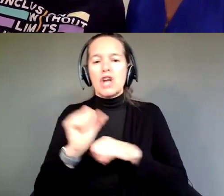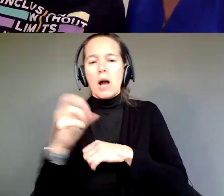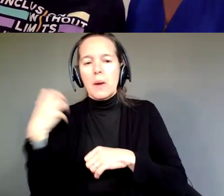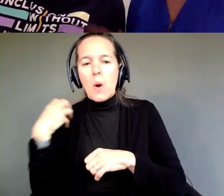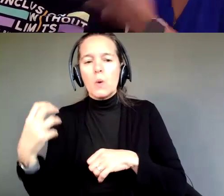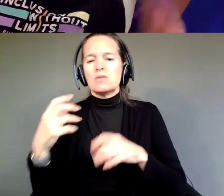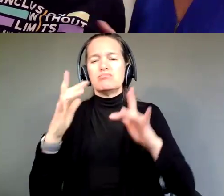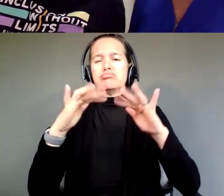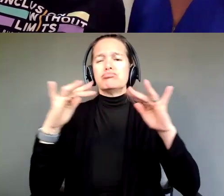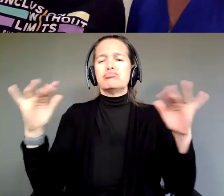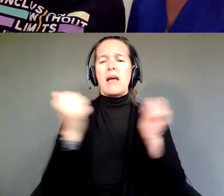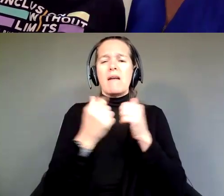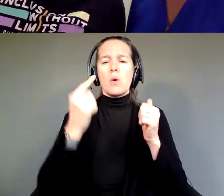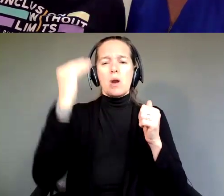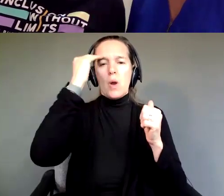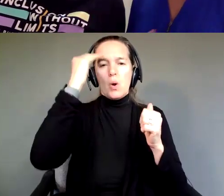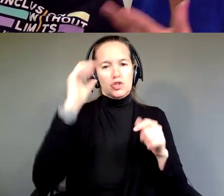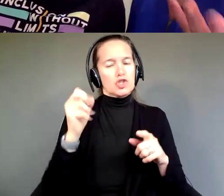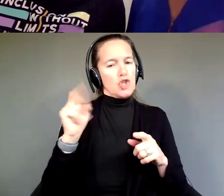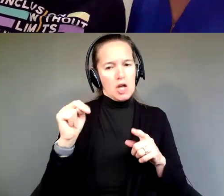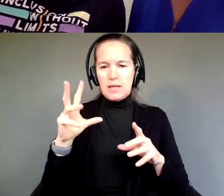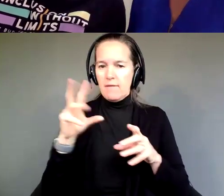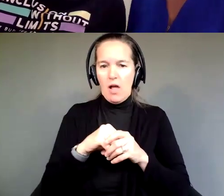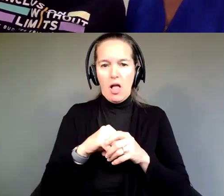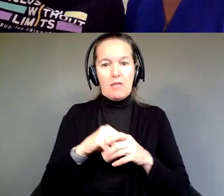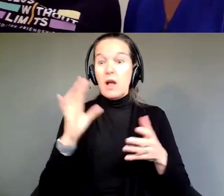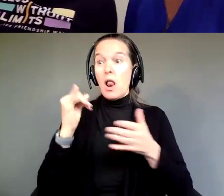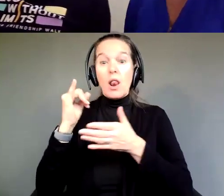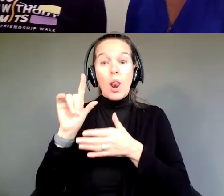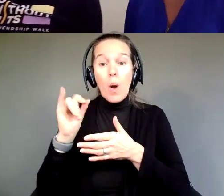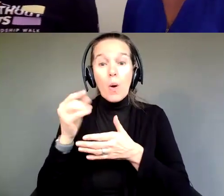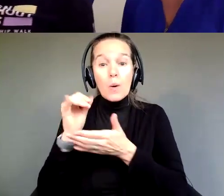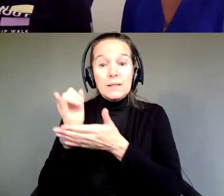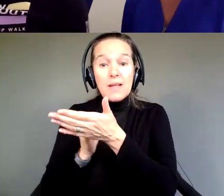everyone knows that Shawn has been involved, from the logo design to the trailer design.